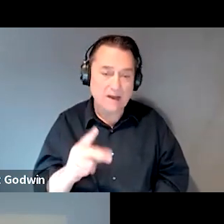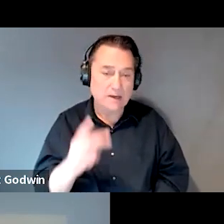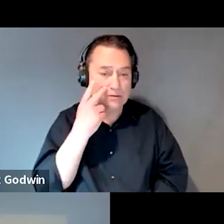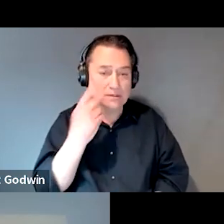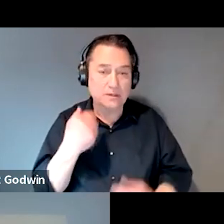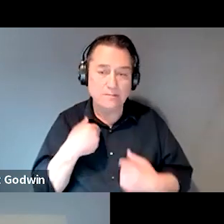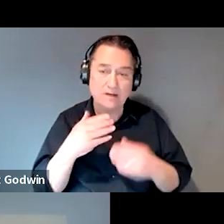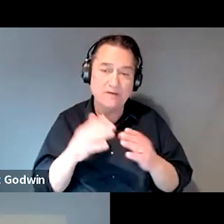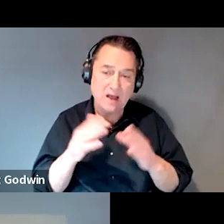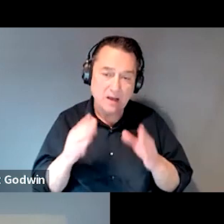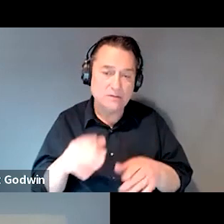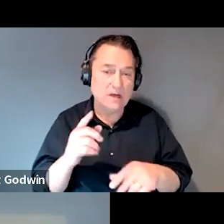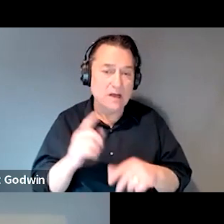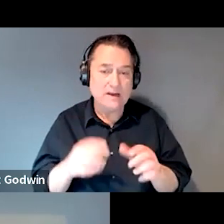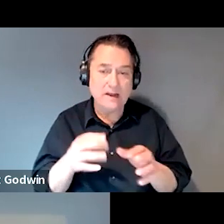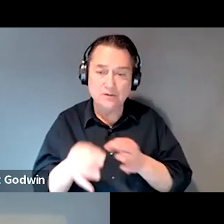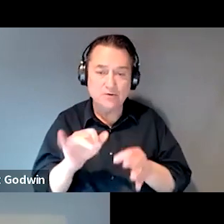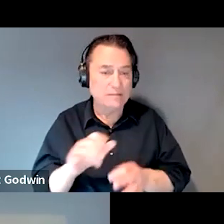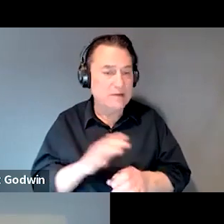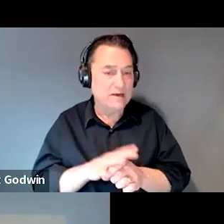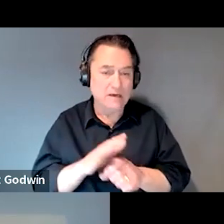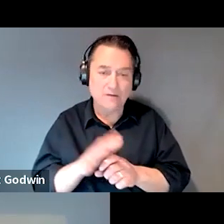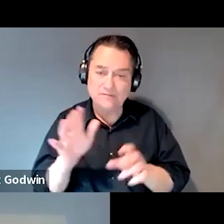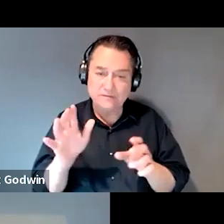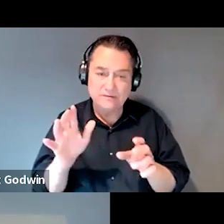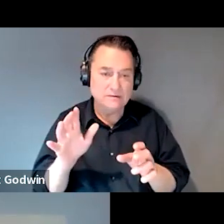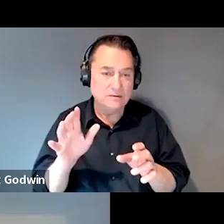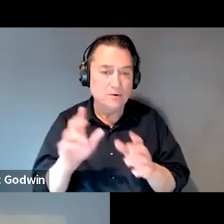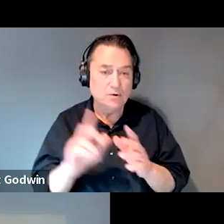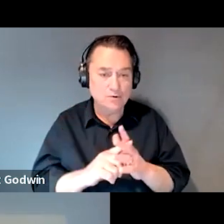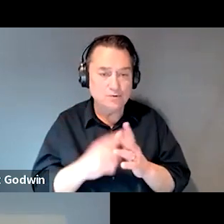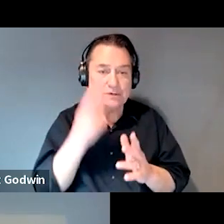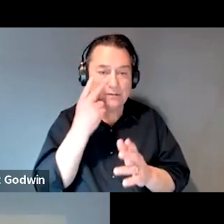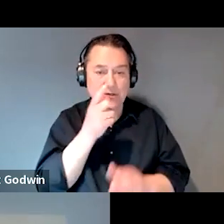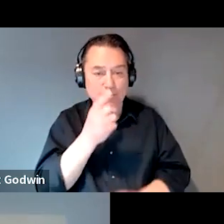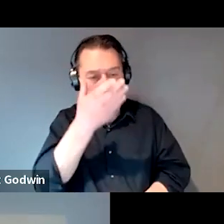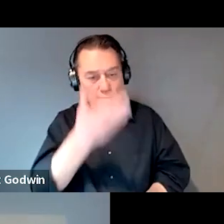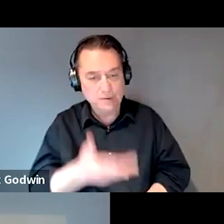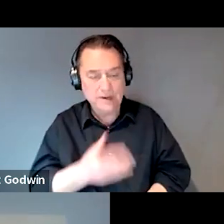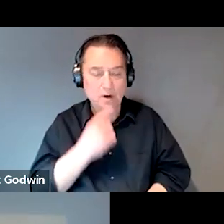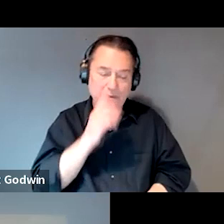and I can't describe that but it's just like, you start to see who they are, I guess.